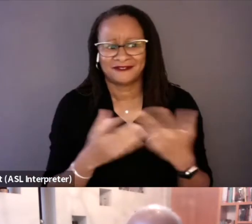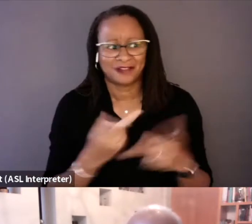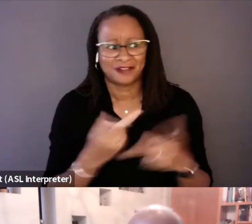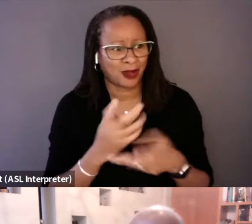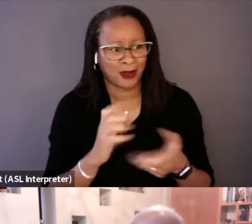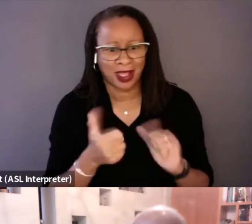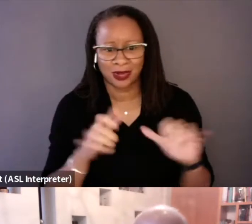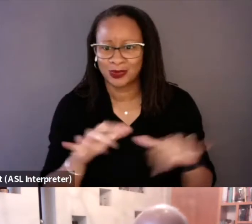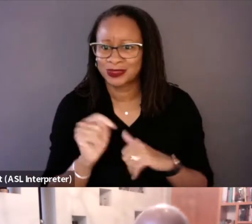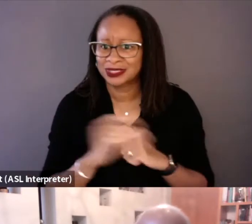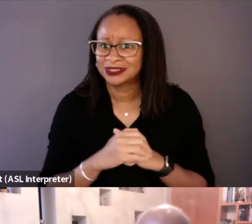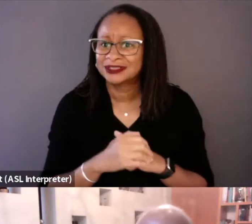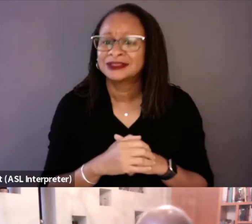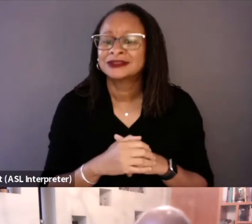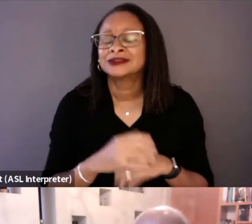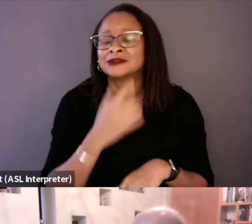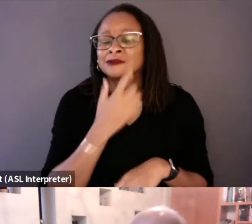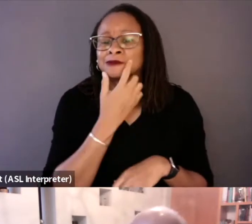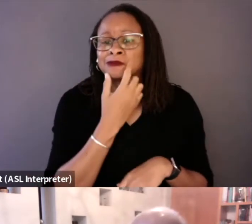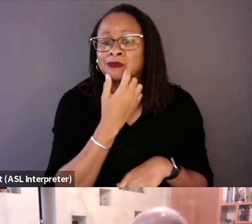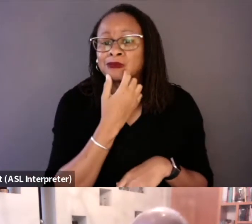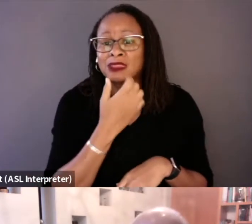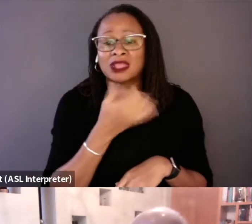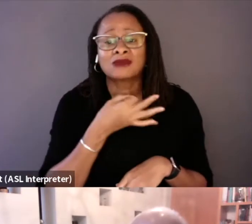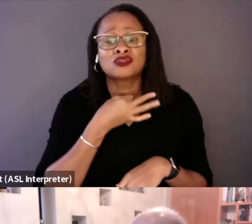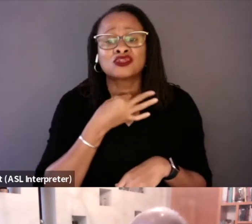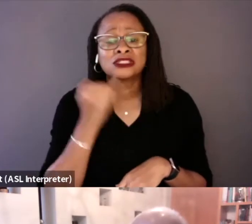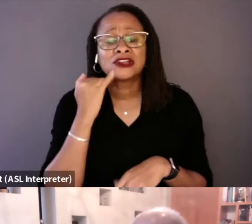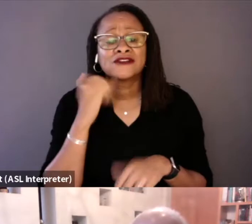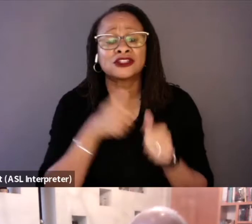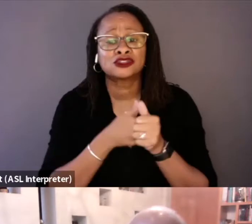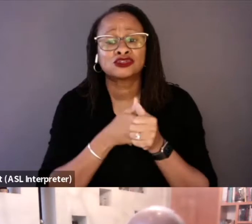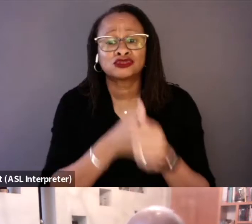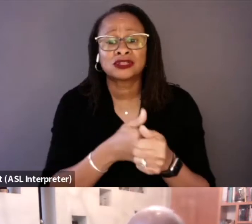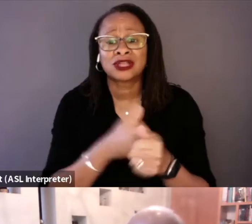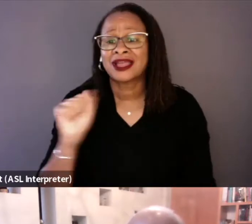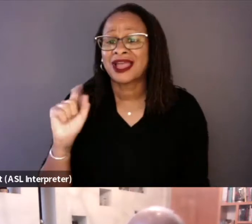I wondered if you tracked the Attica riots at the time.